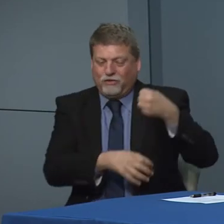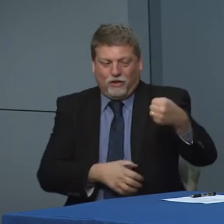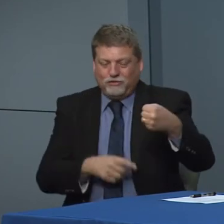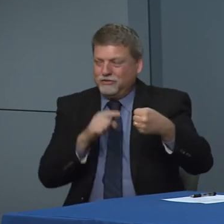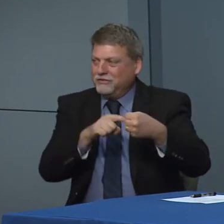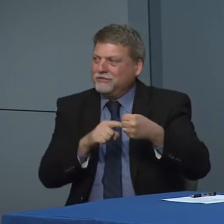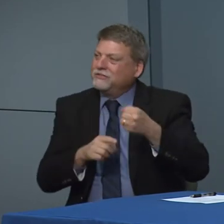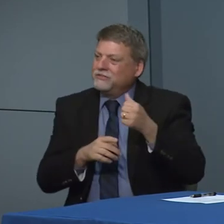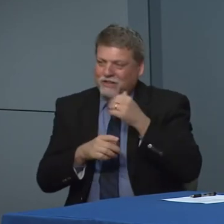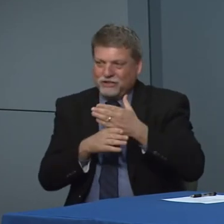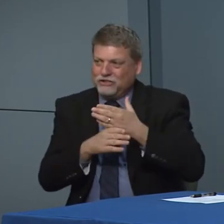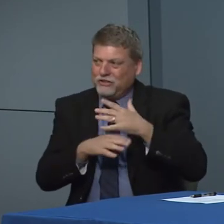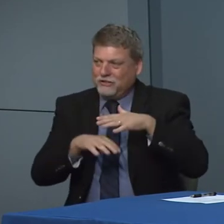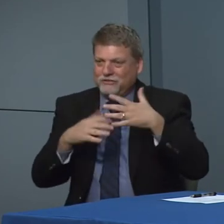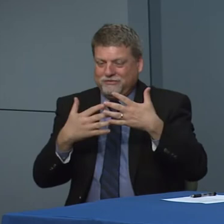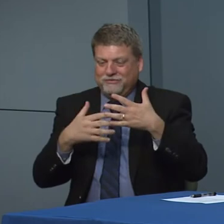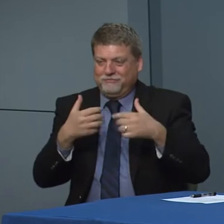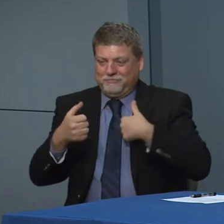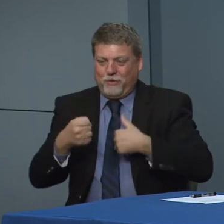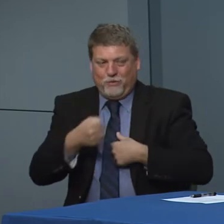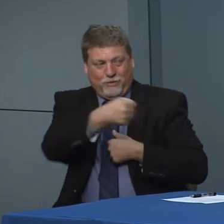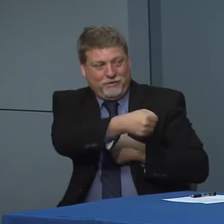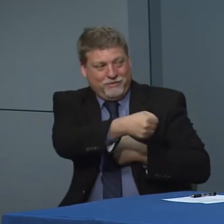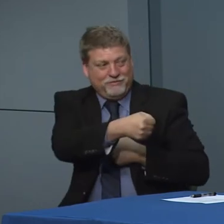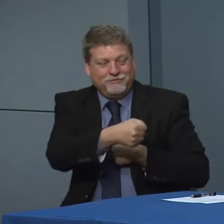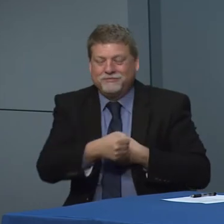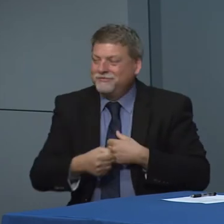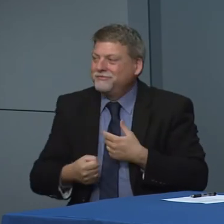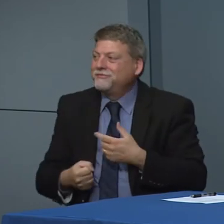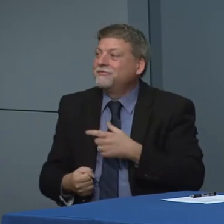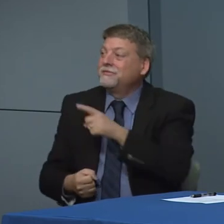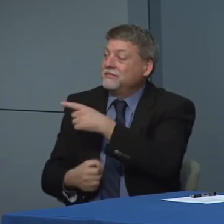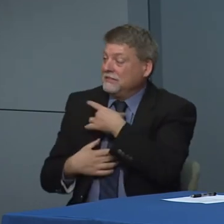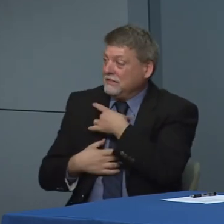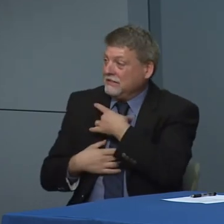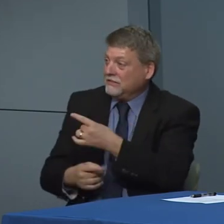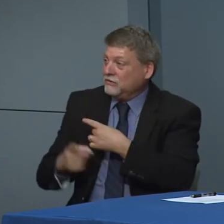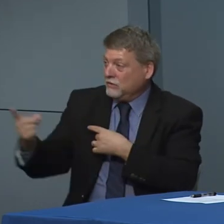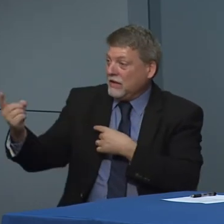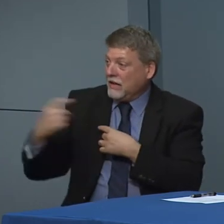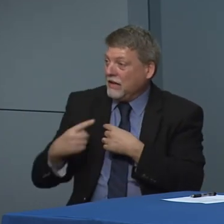it in front of so it's interesting that you ask me that question because I